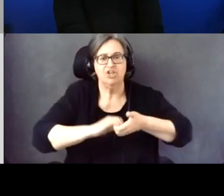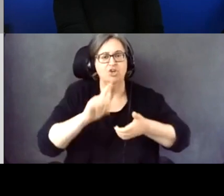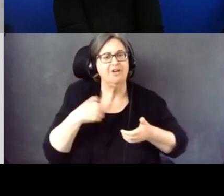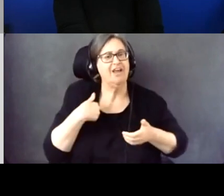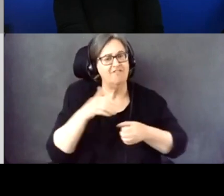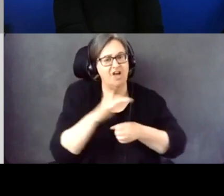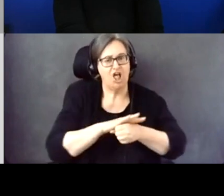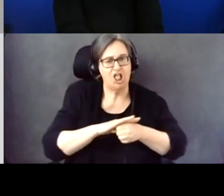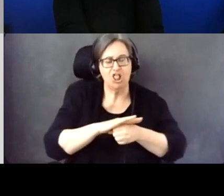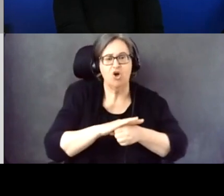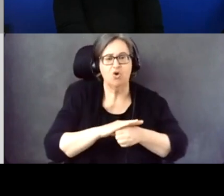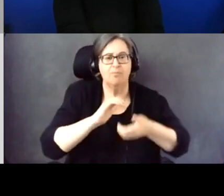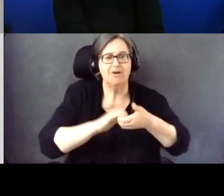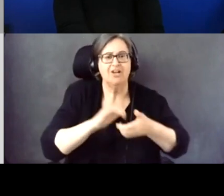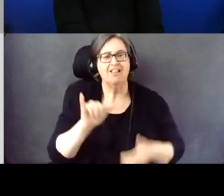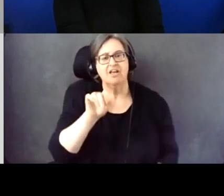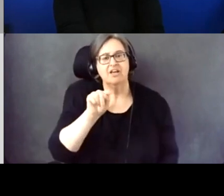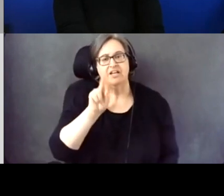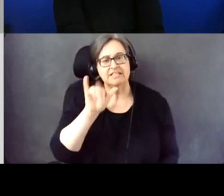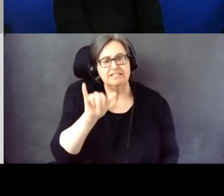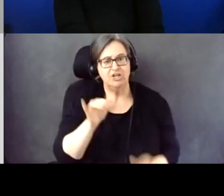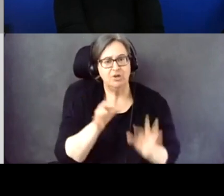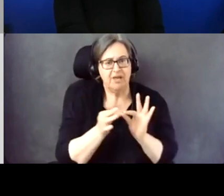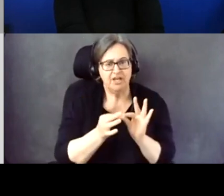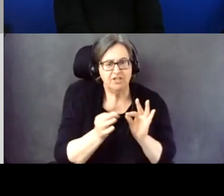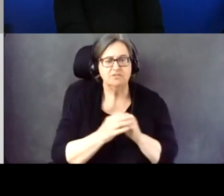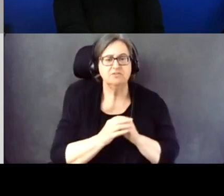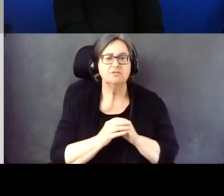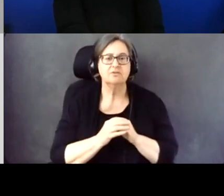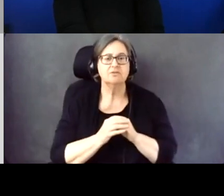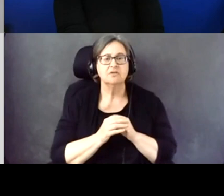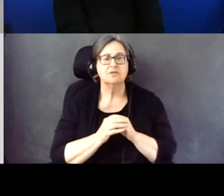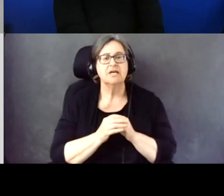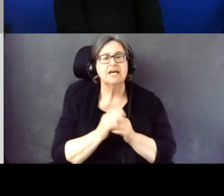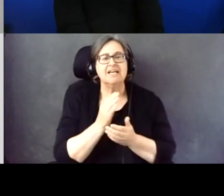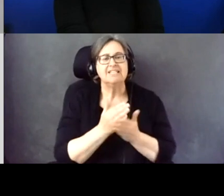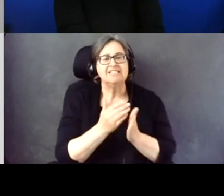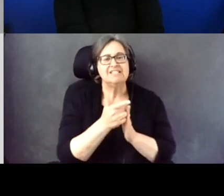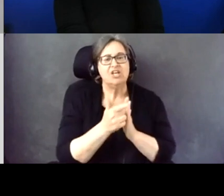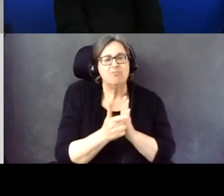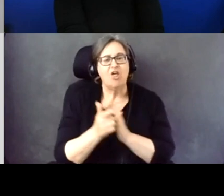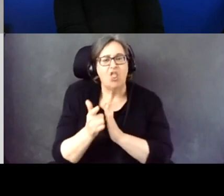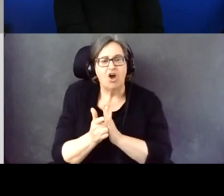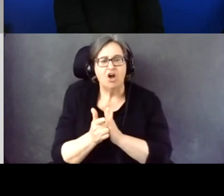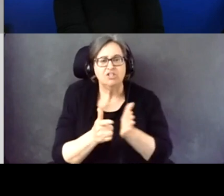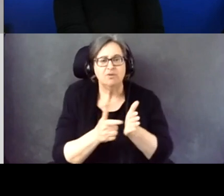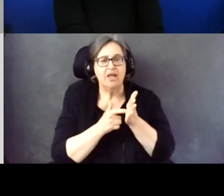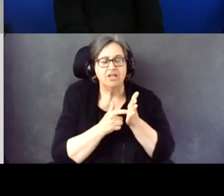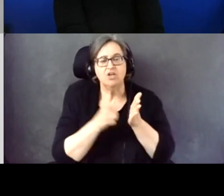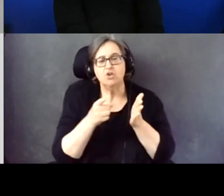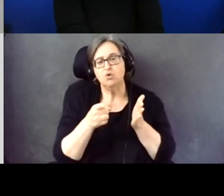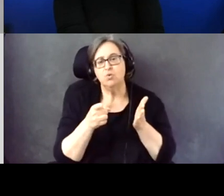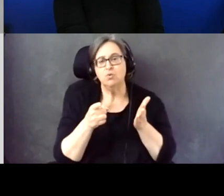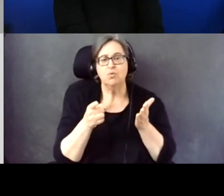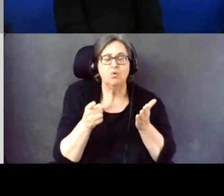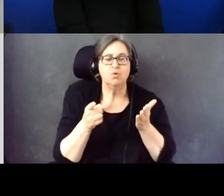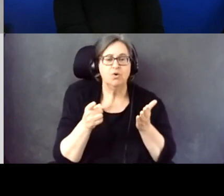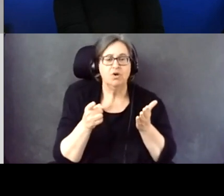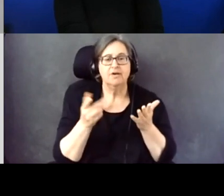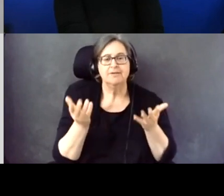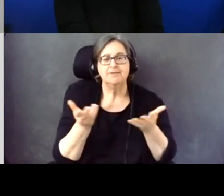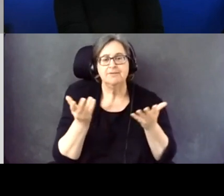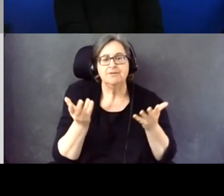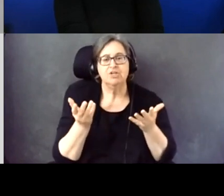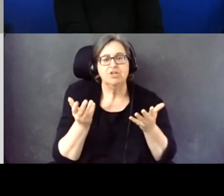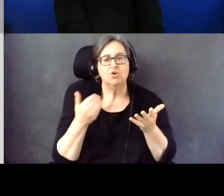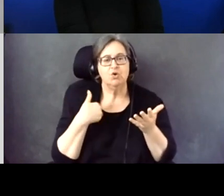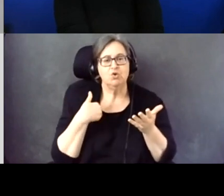And like Terry mentioned, some laws mandate that you create these oversight boards, or